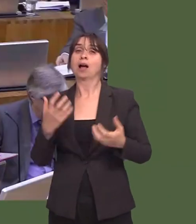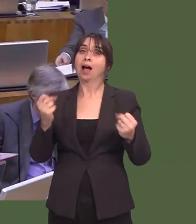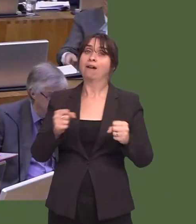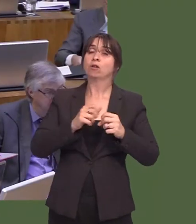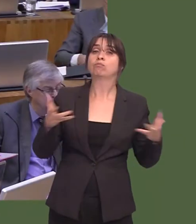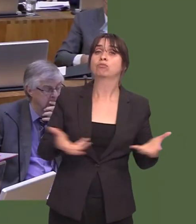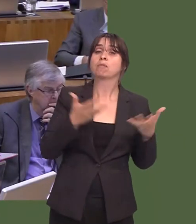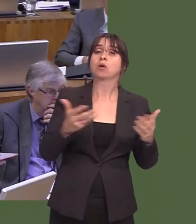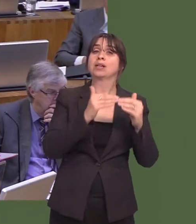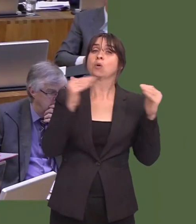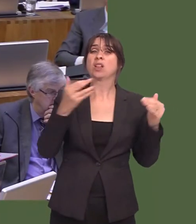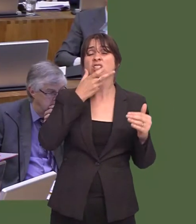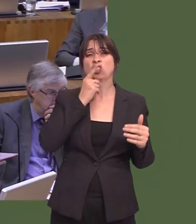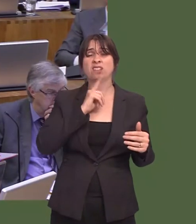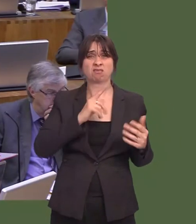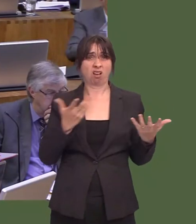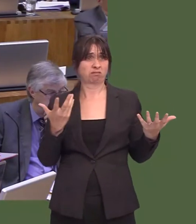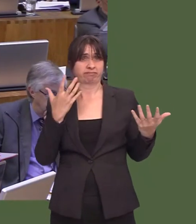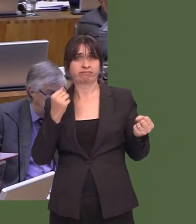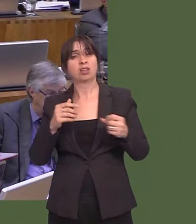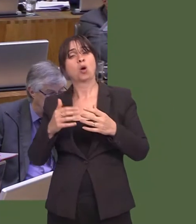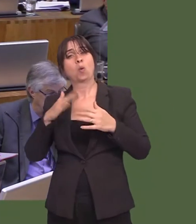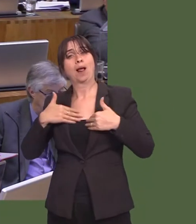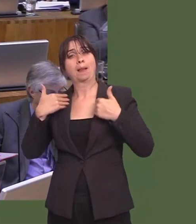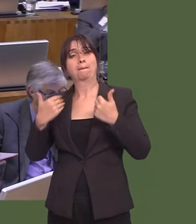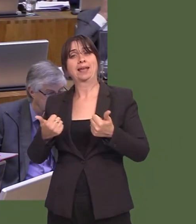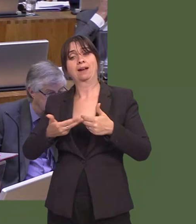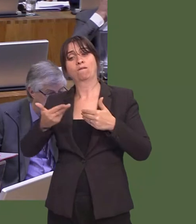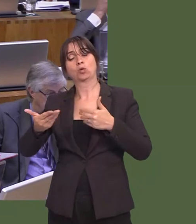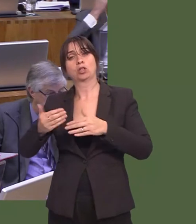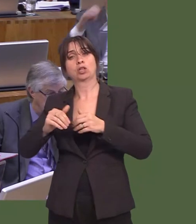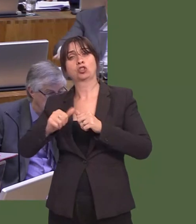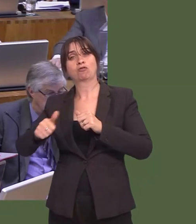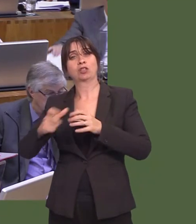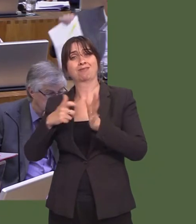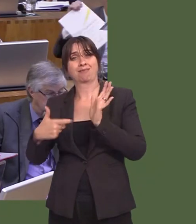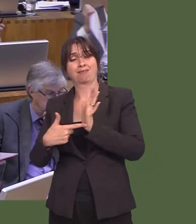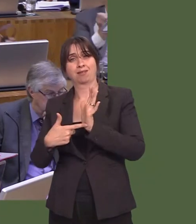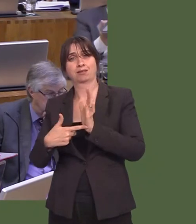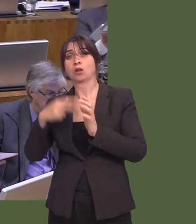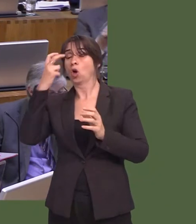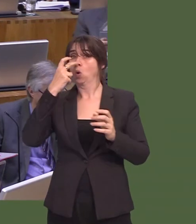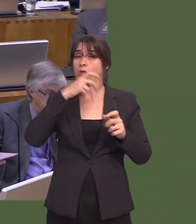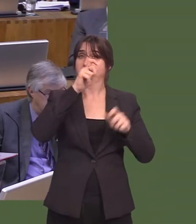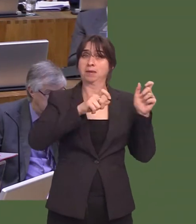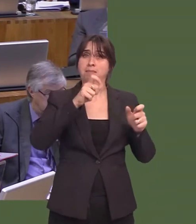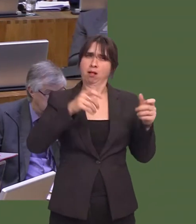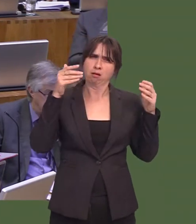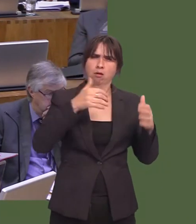That is reflected, of course, in the Well-being of Future Generations (Wales) Act 2015 and the strategy for older people, which supports action to address issues facing both women